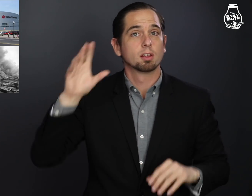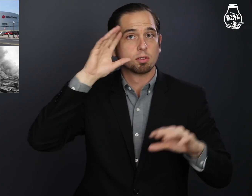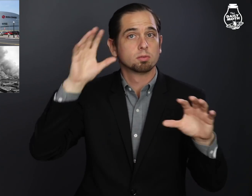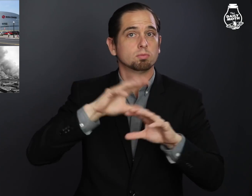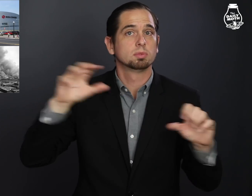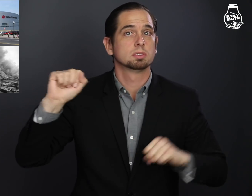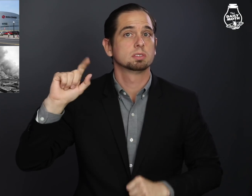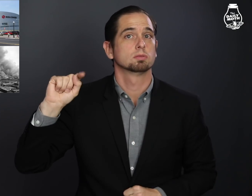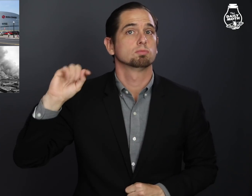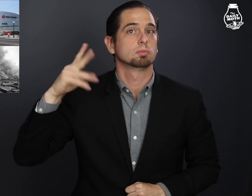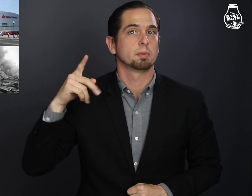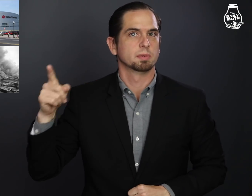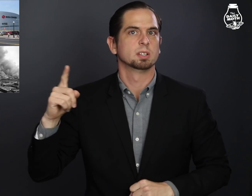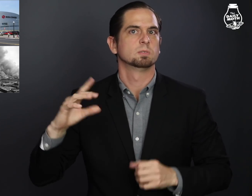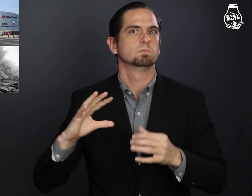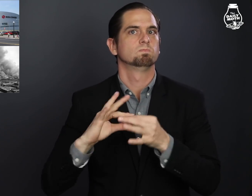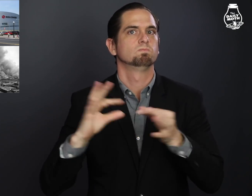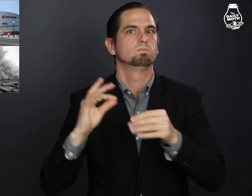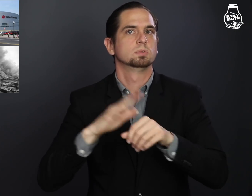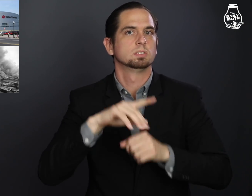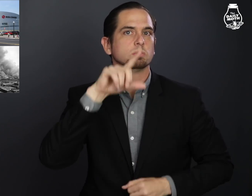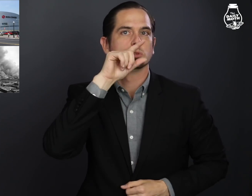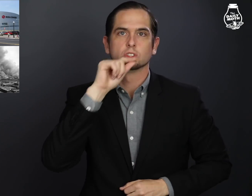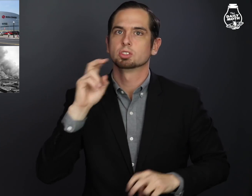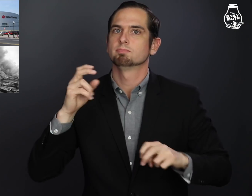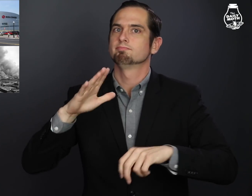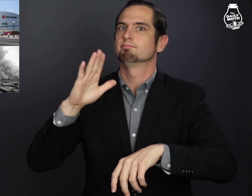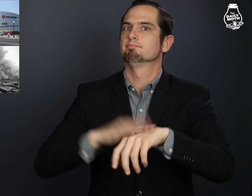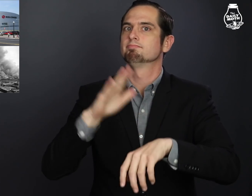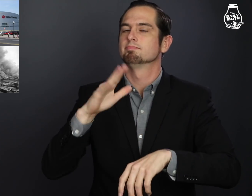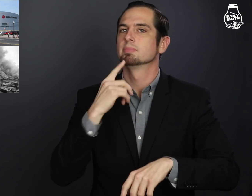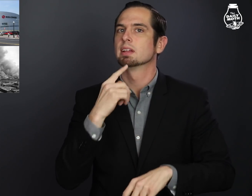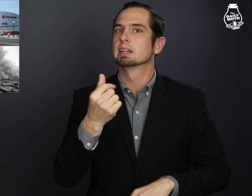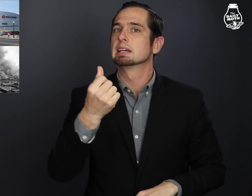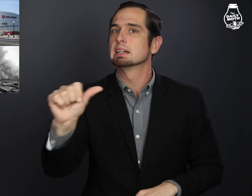President Trump said on Twitter that